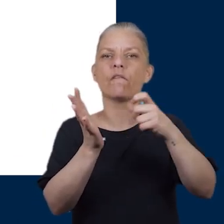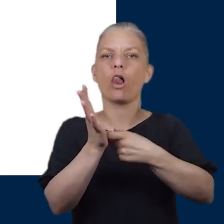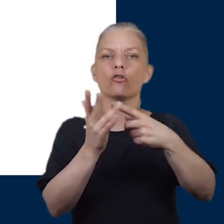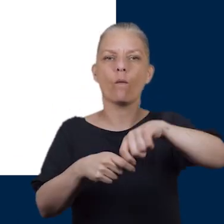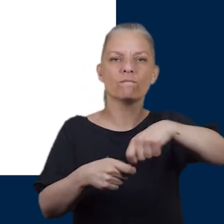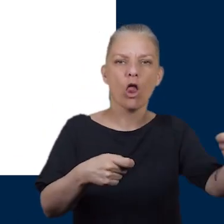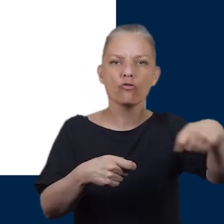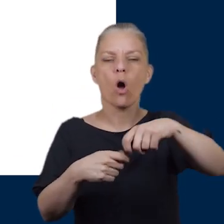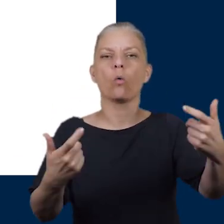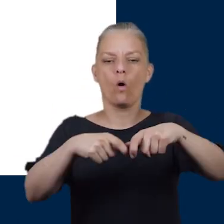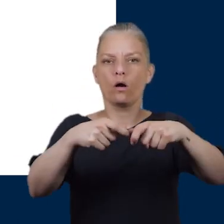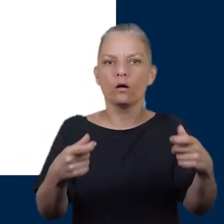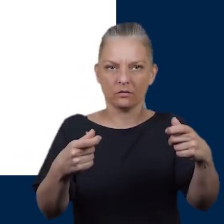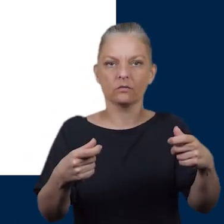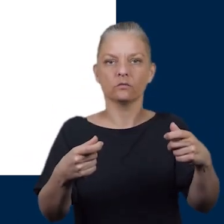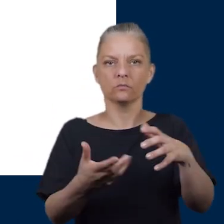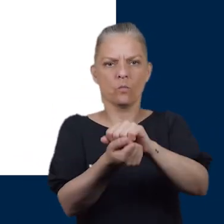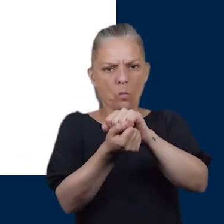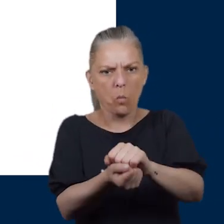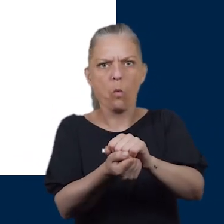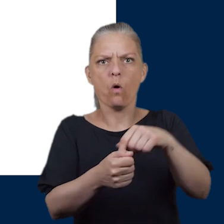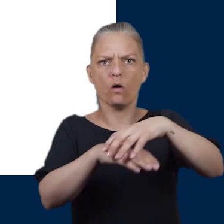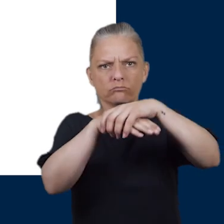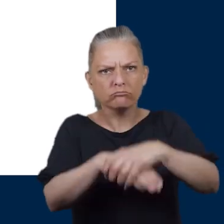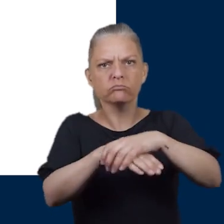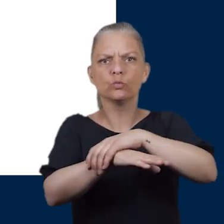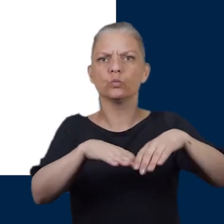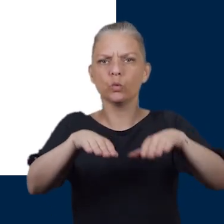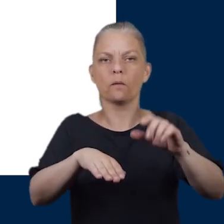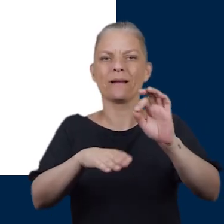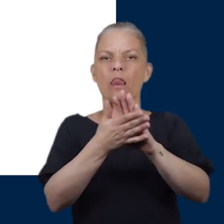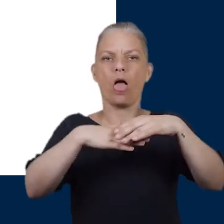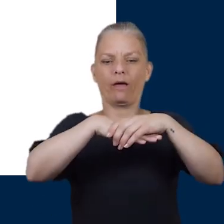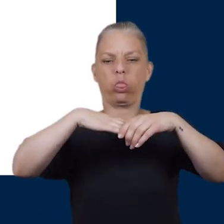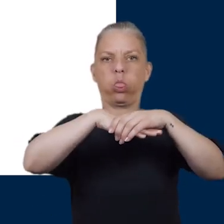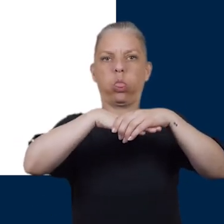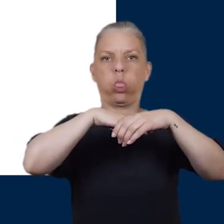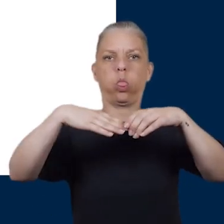down and cause shading to the sole of your foot which might cause a blister or ulceration.